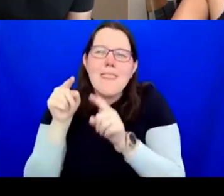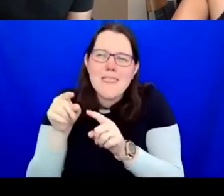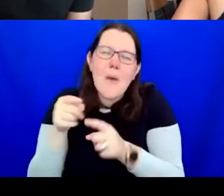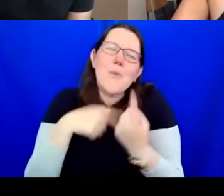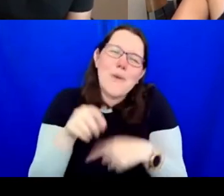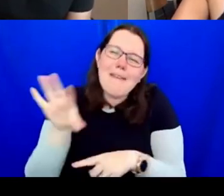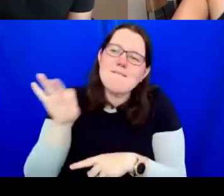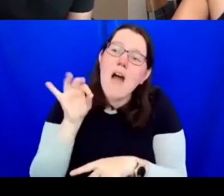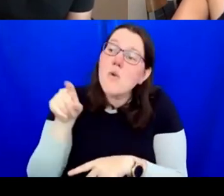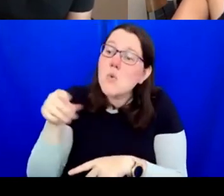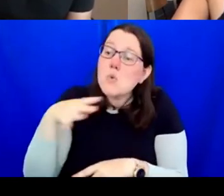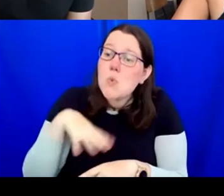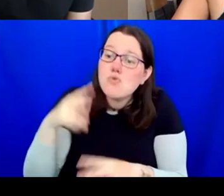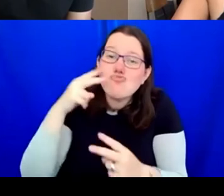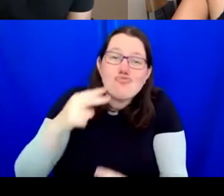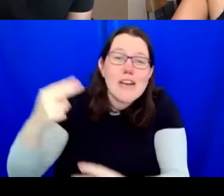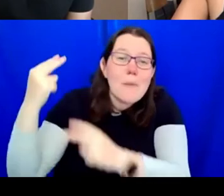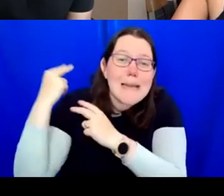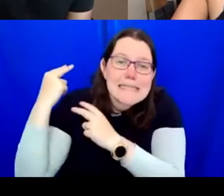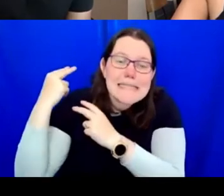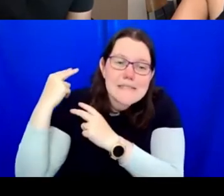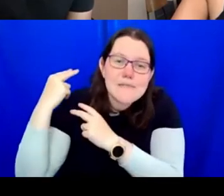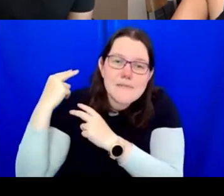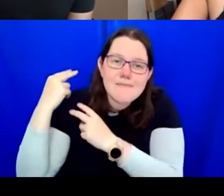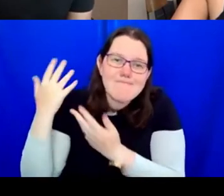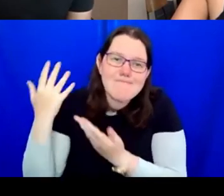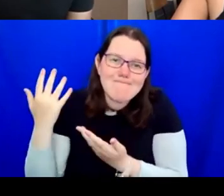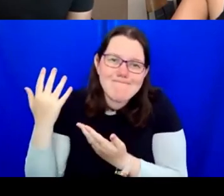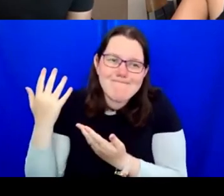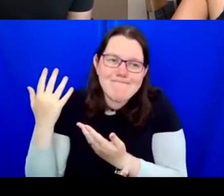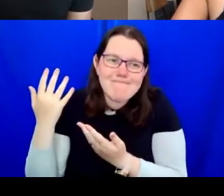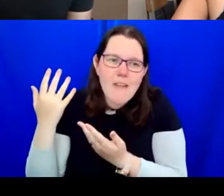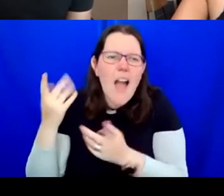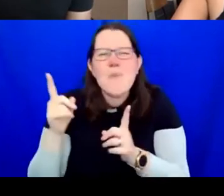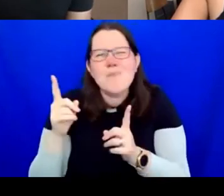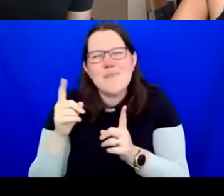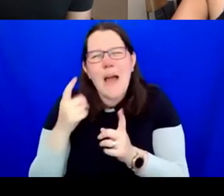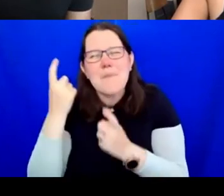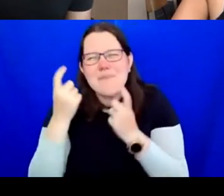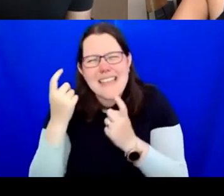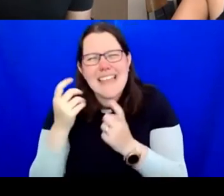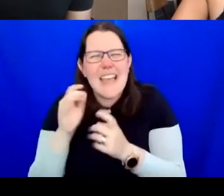they seldom get asked I'm talking much older, I'm talking 70s and 80s and right the way through